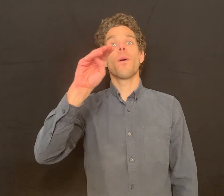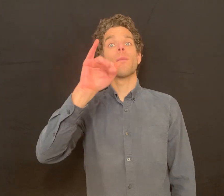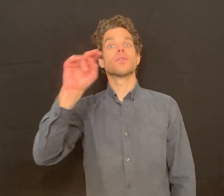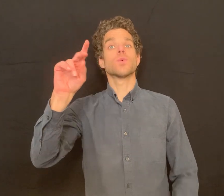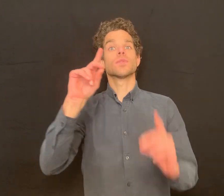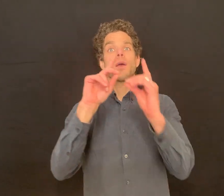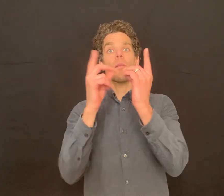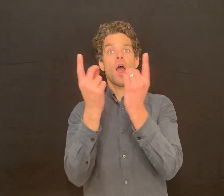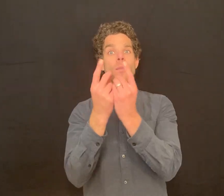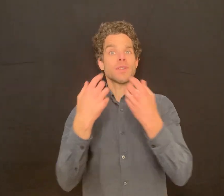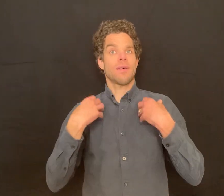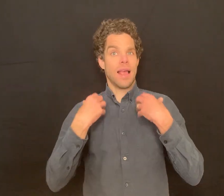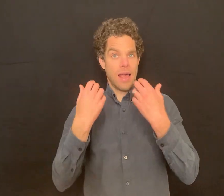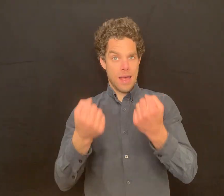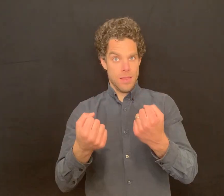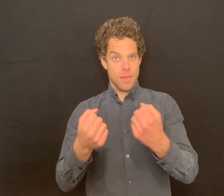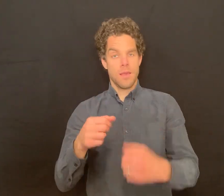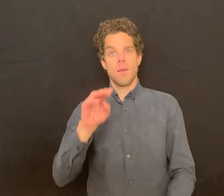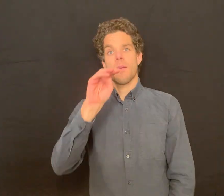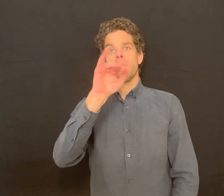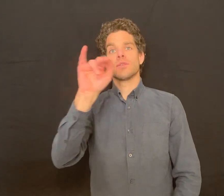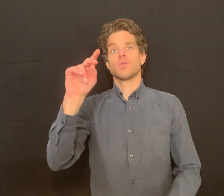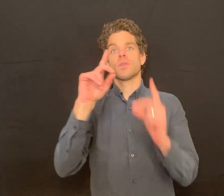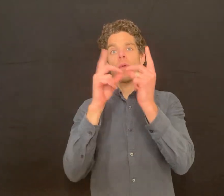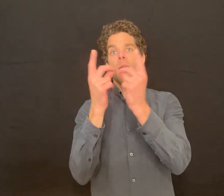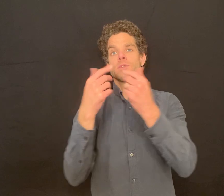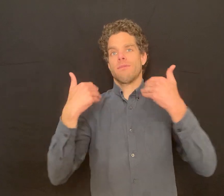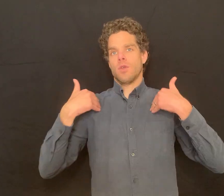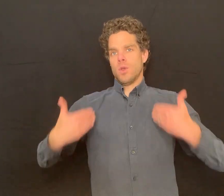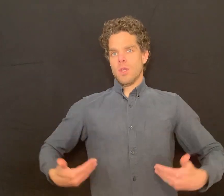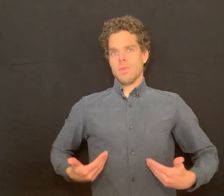Hello, the Minnesota Department of Health, Minnesota Department of Human Services,